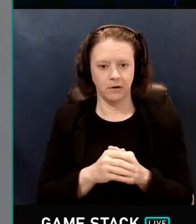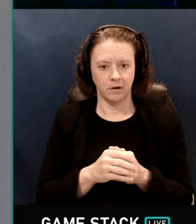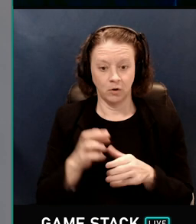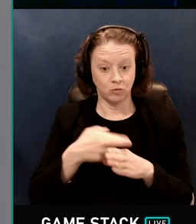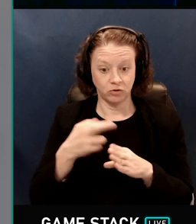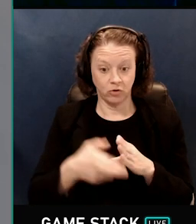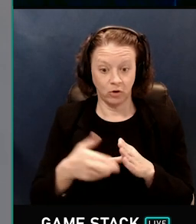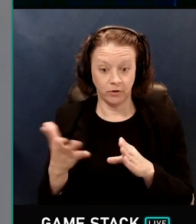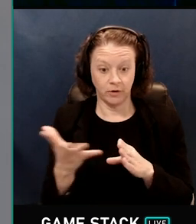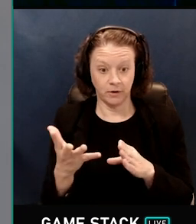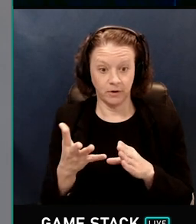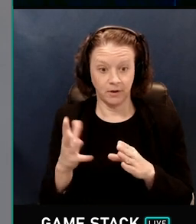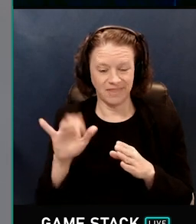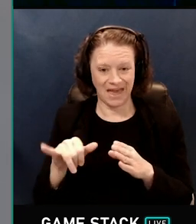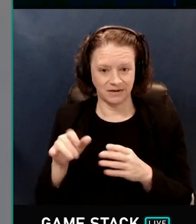And the result is this.